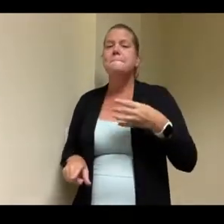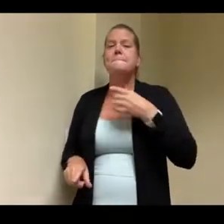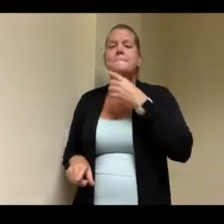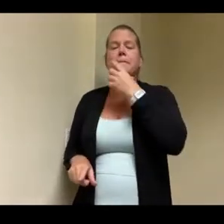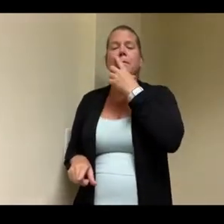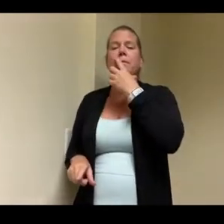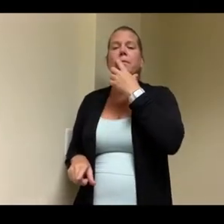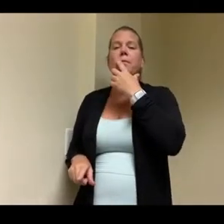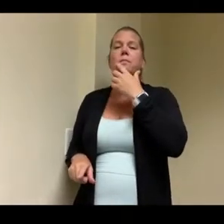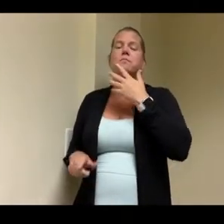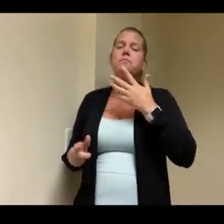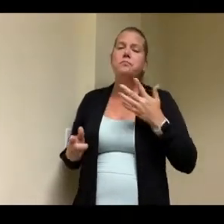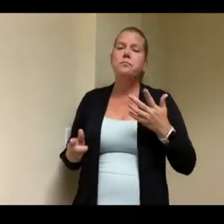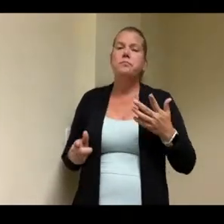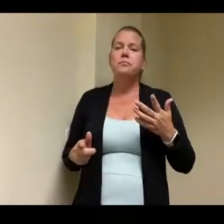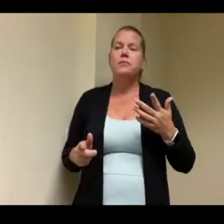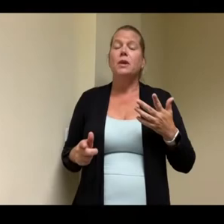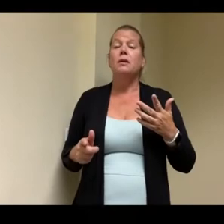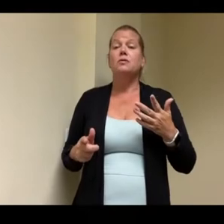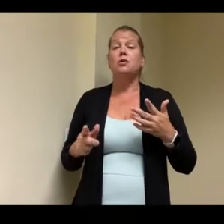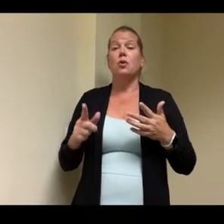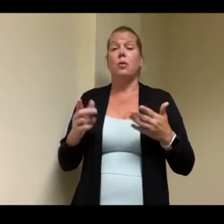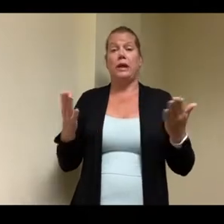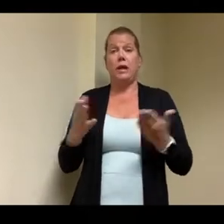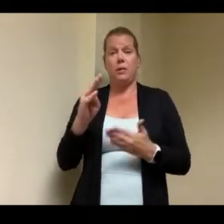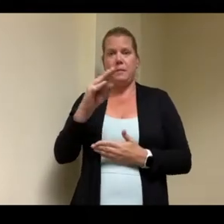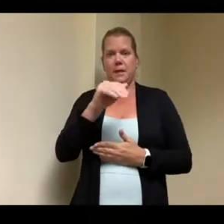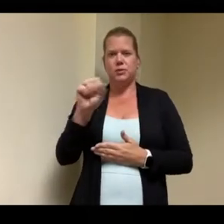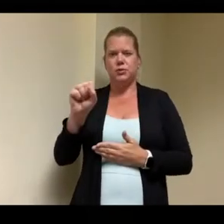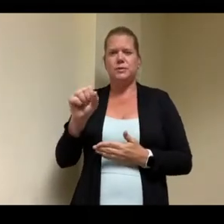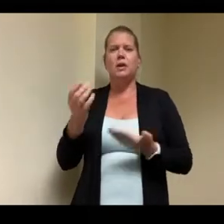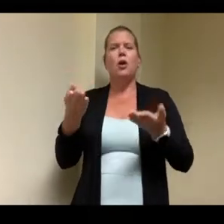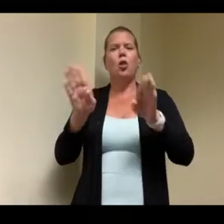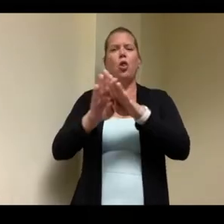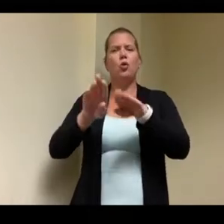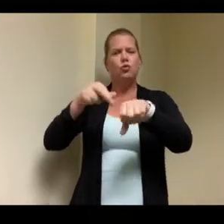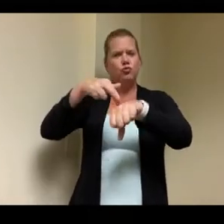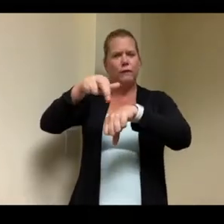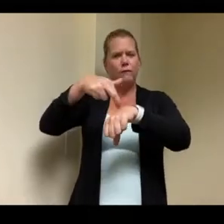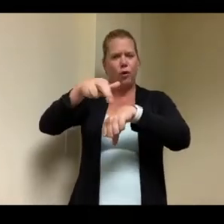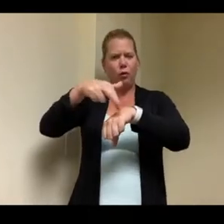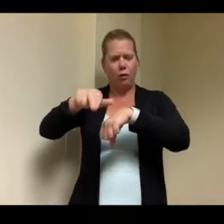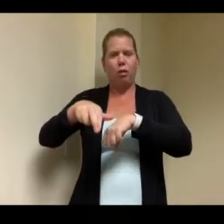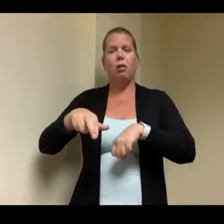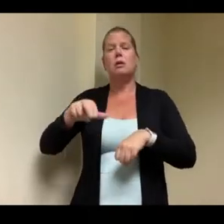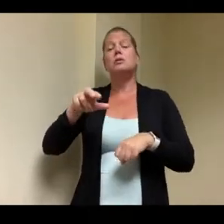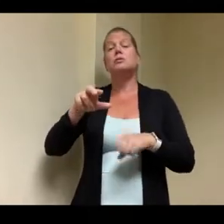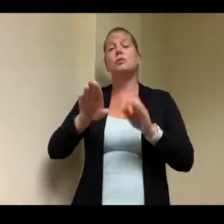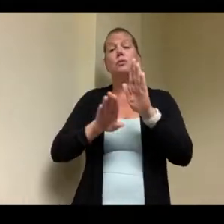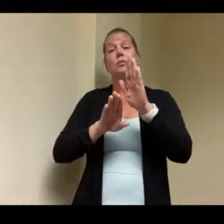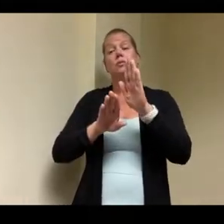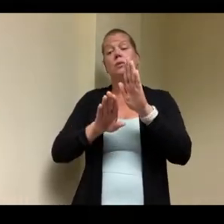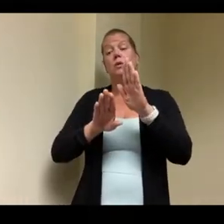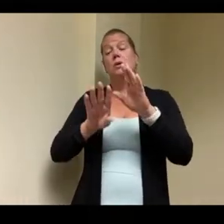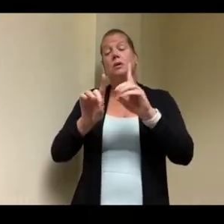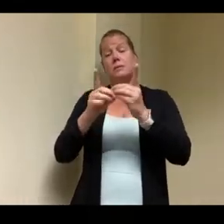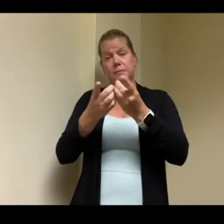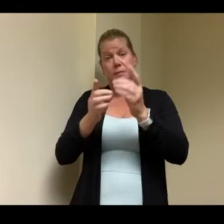referral system i see uh the department of developmental services reimburses working for the supportive